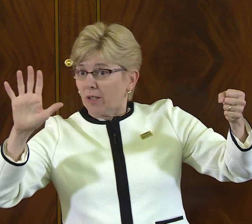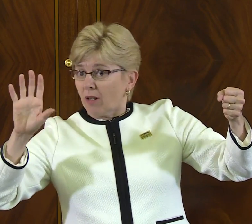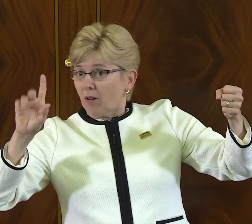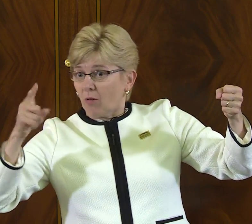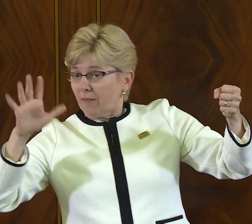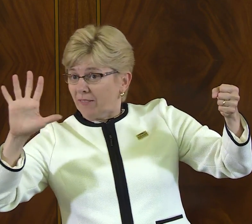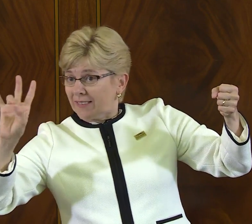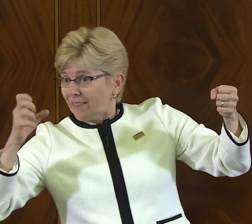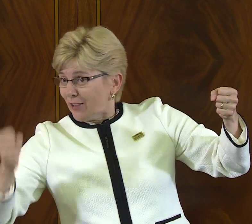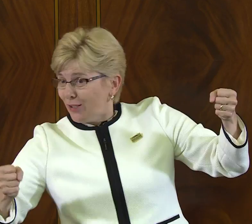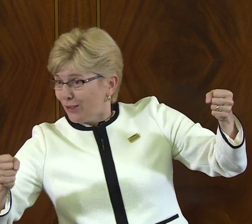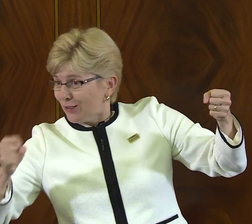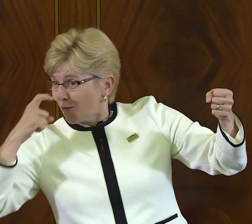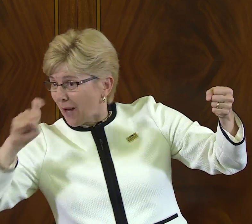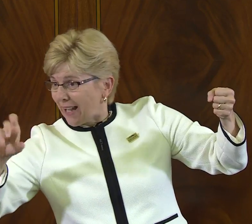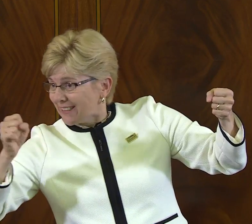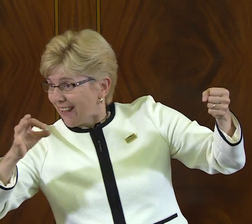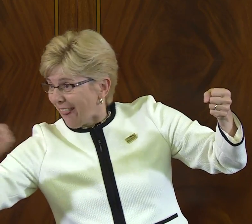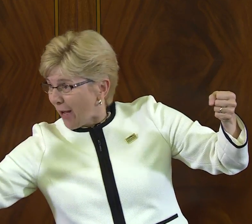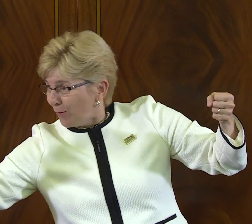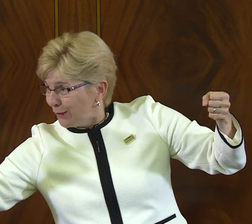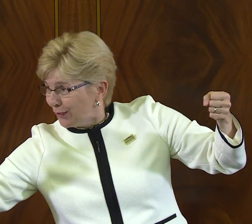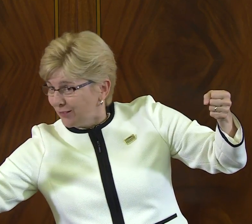American sign language is only 57 years old in terms